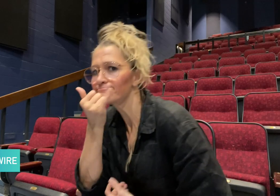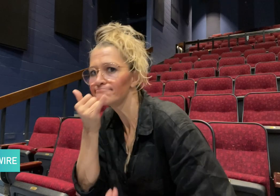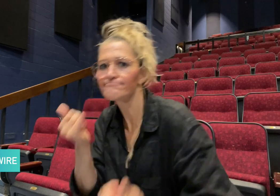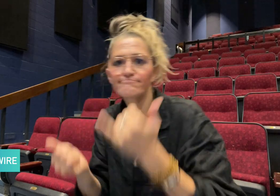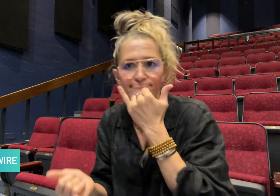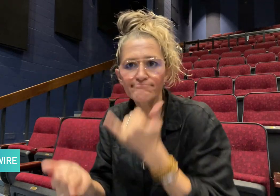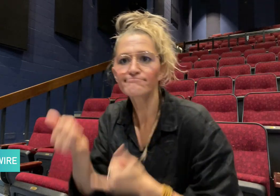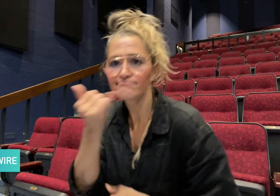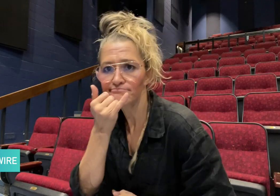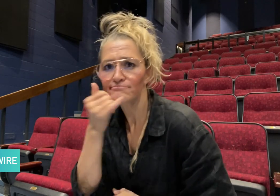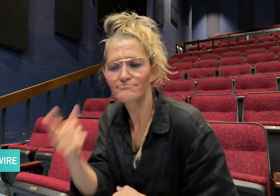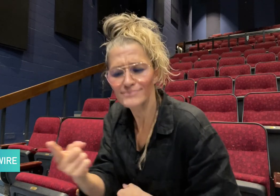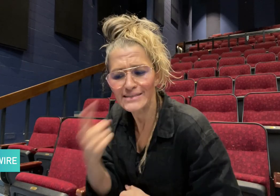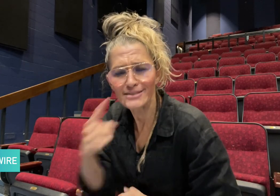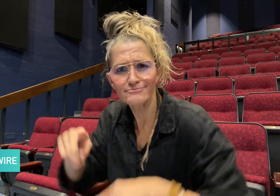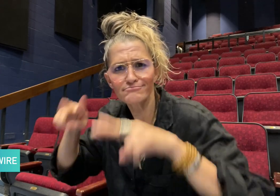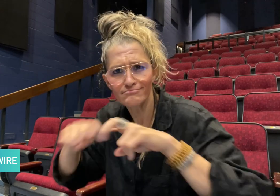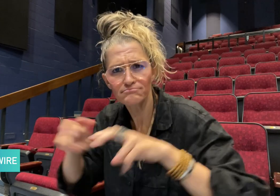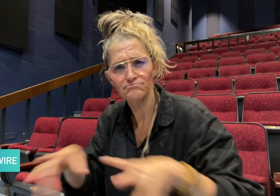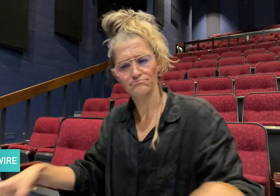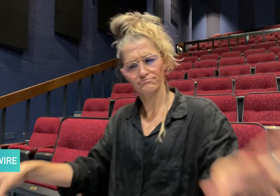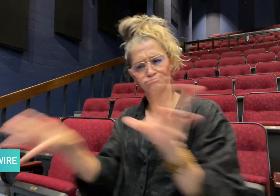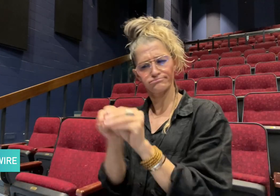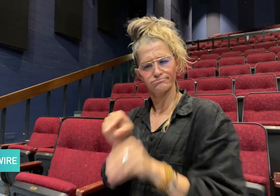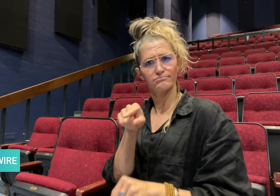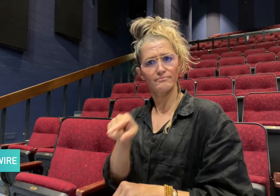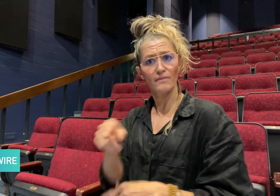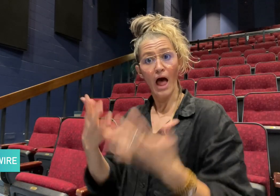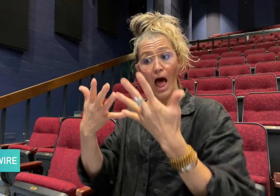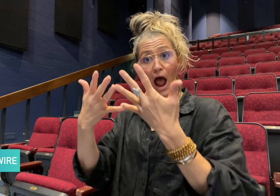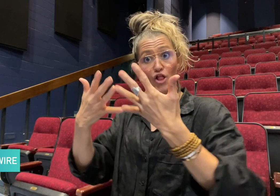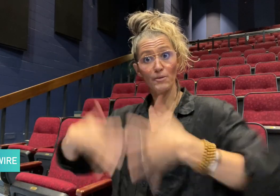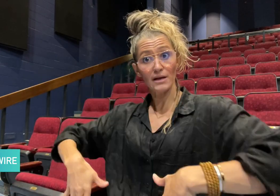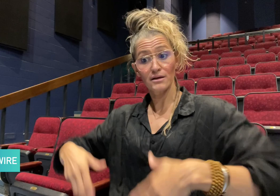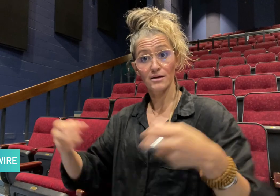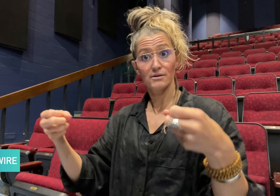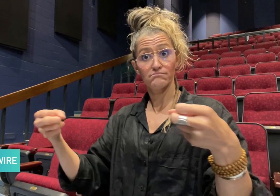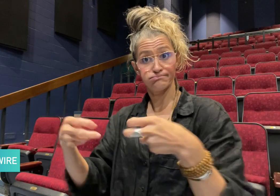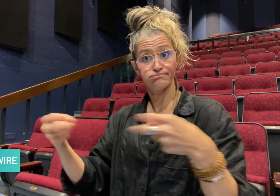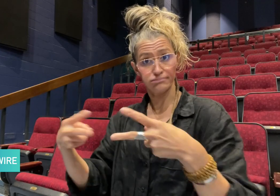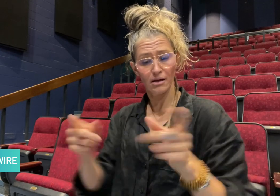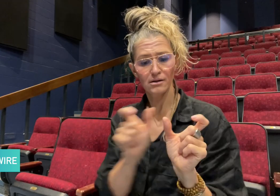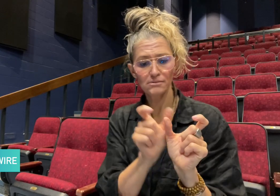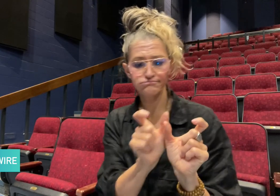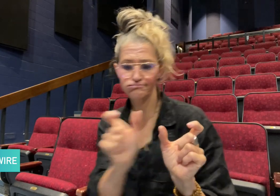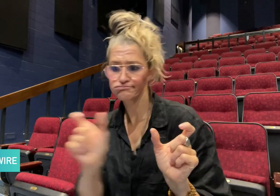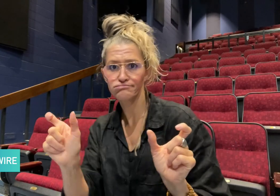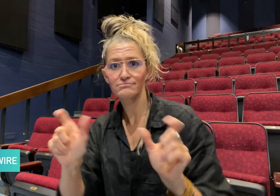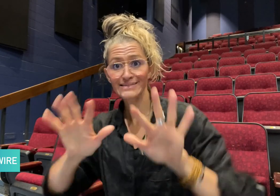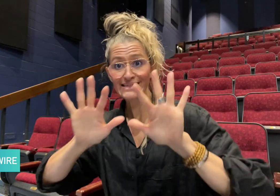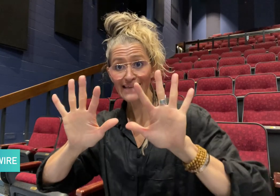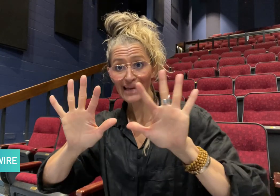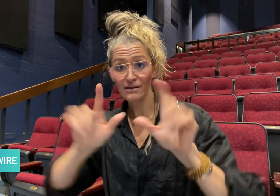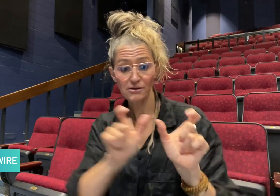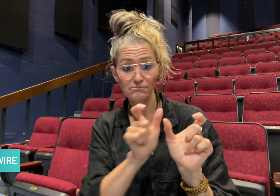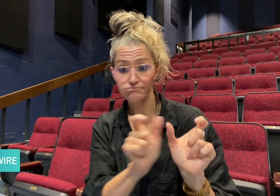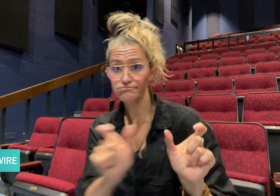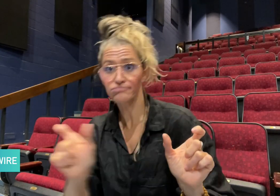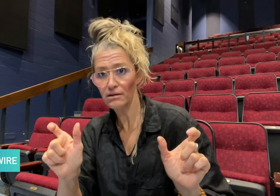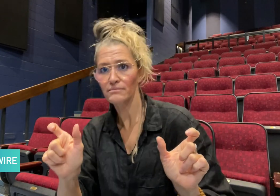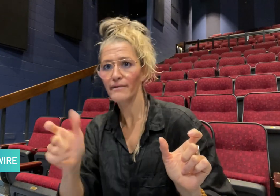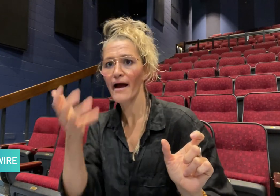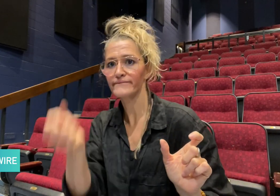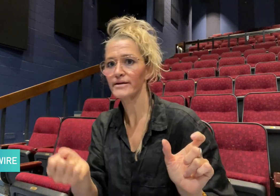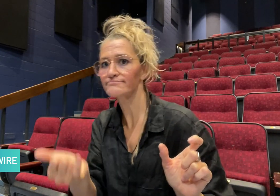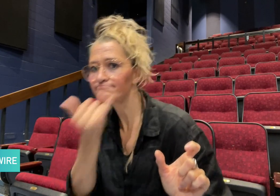On average, auto-captions get around one in ten words wrong.